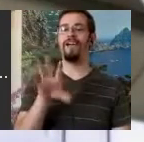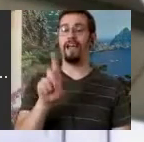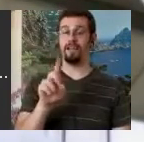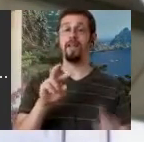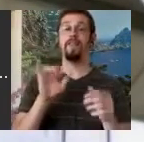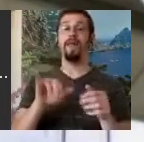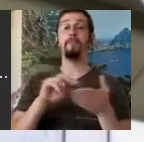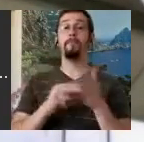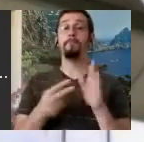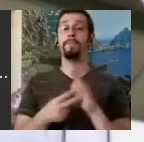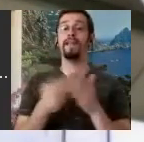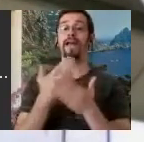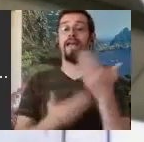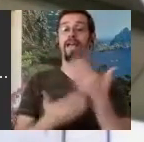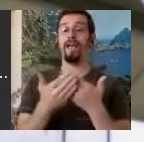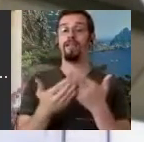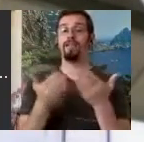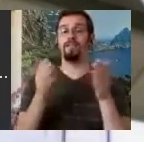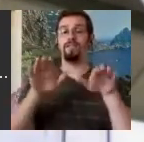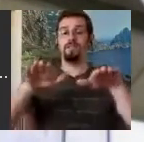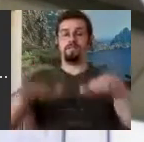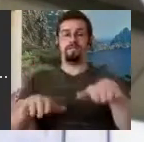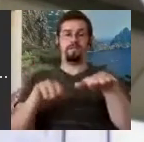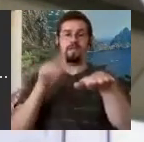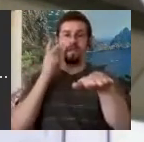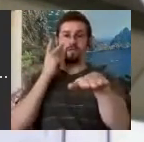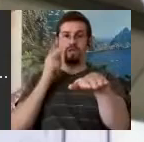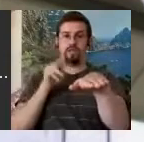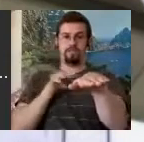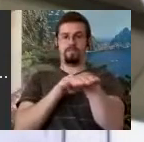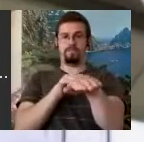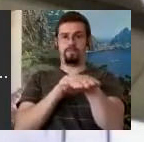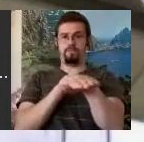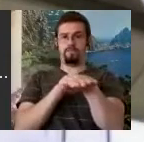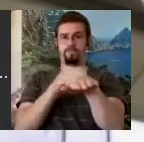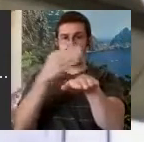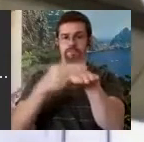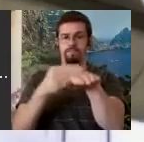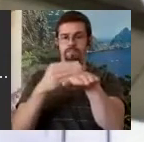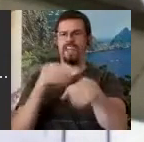...that you sort of see the... you sort of see the wrist, if you're seeing it from